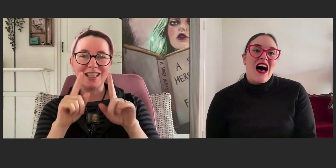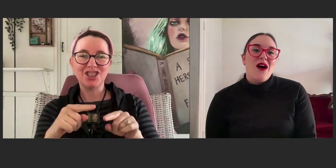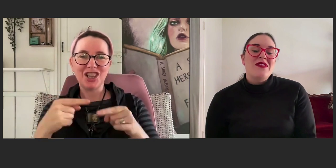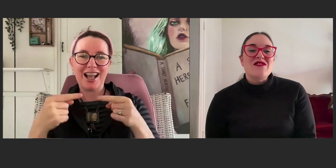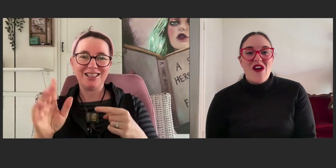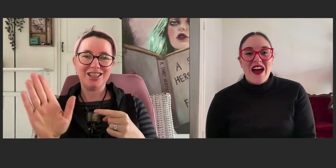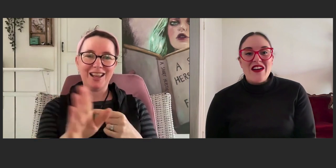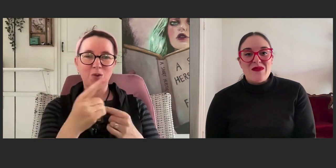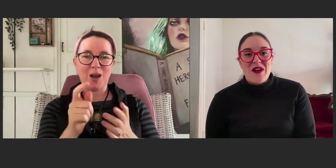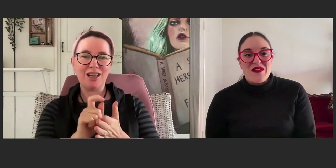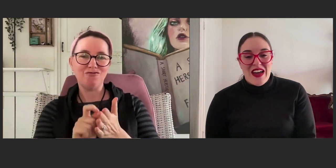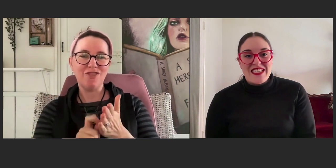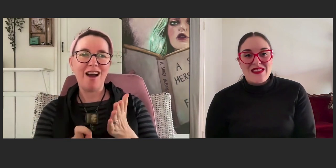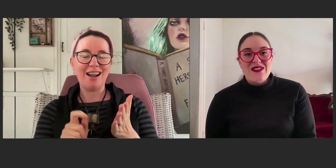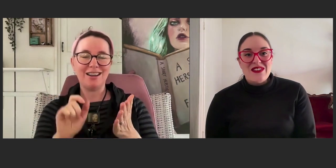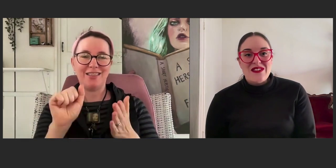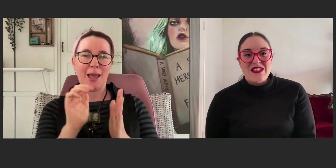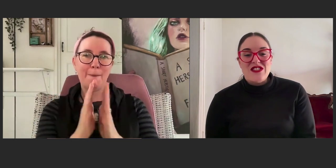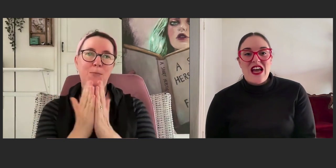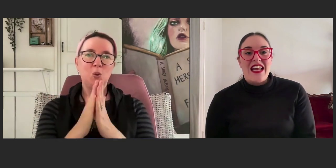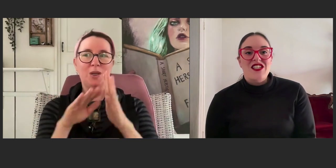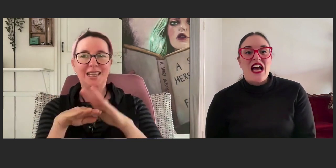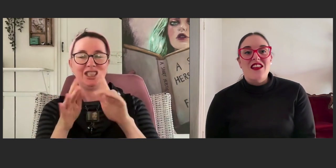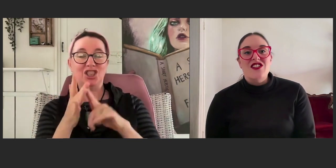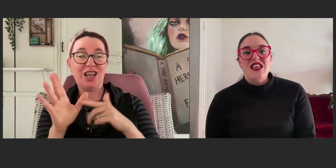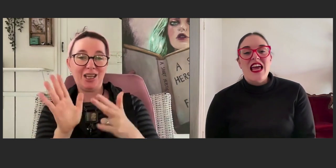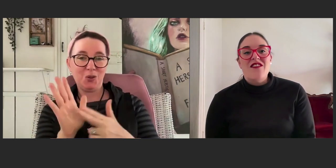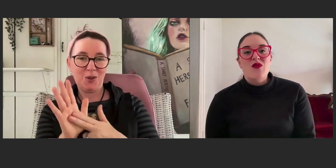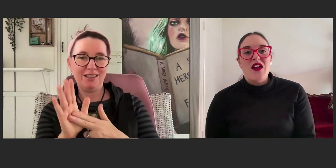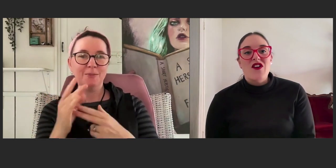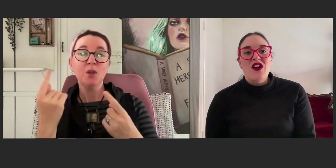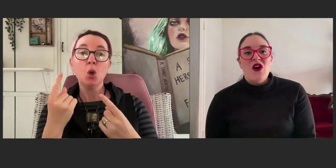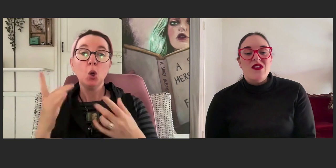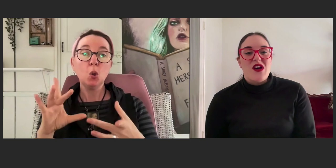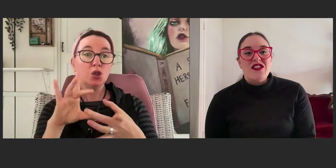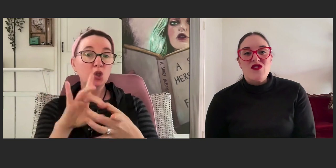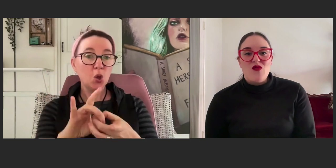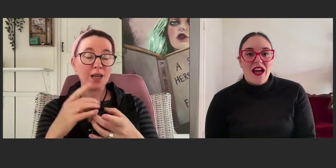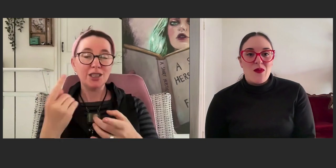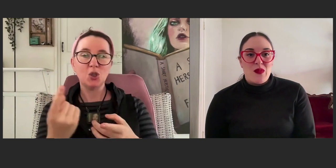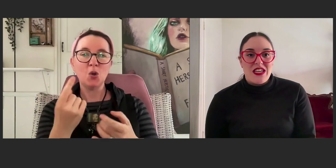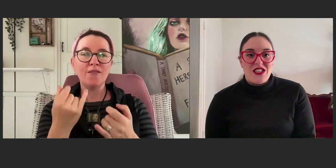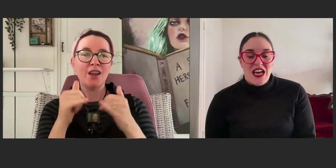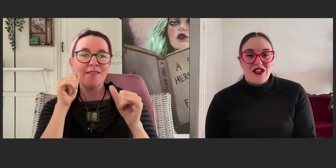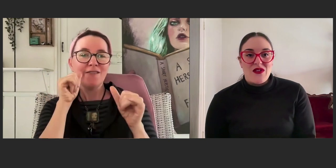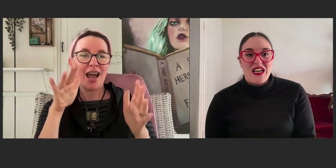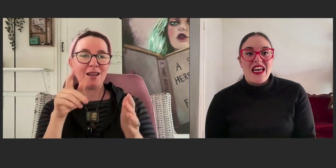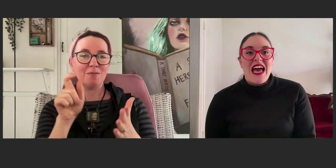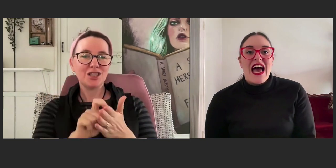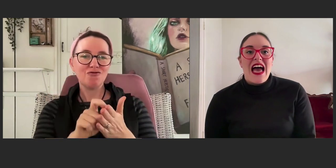I was in a writing group on Facebook, which had a challenge that everyone was going to write a book in January.